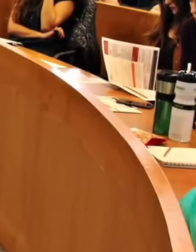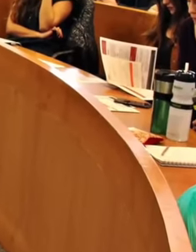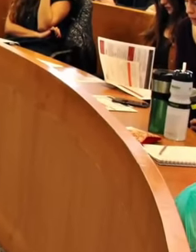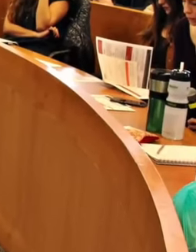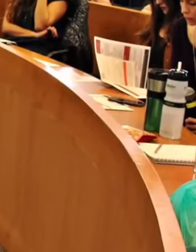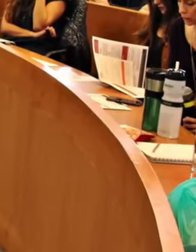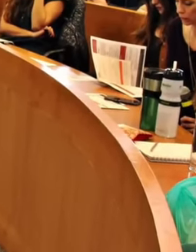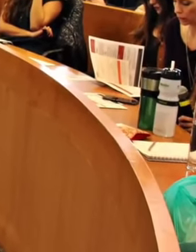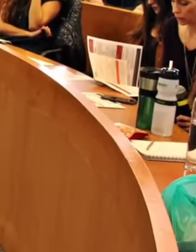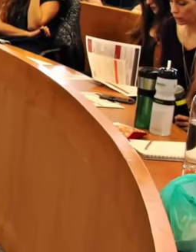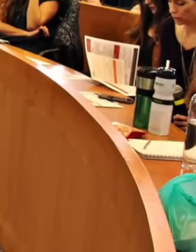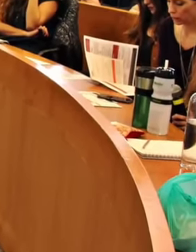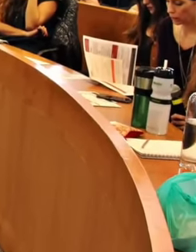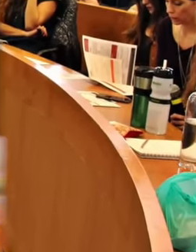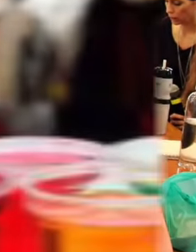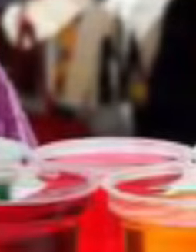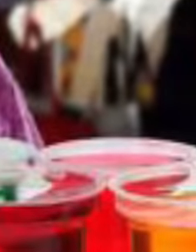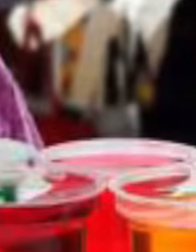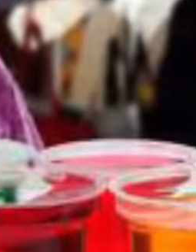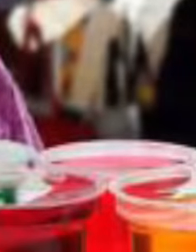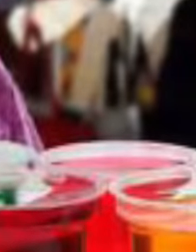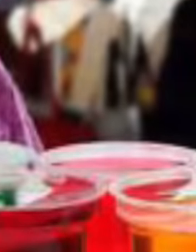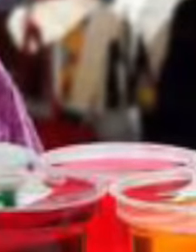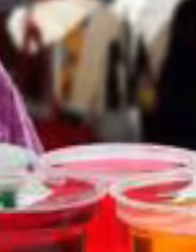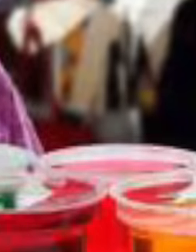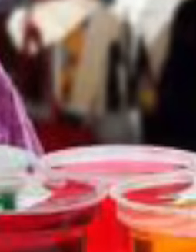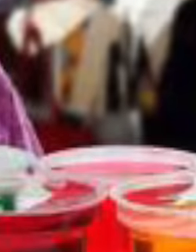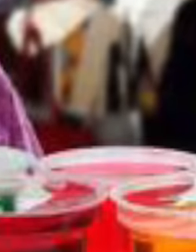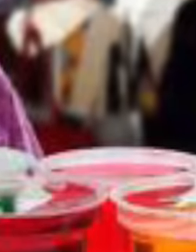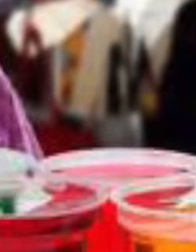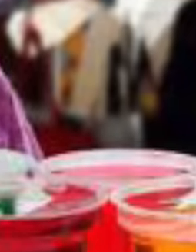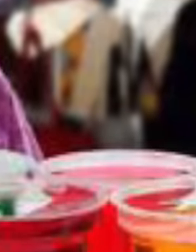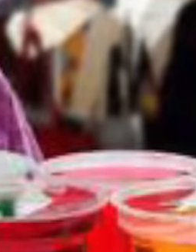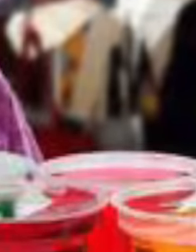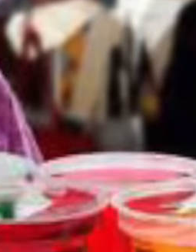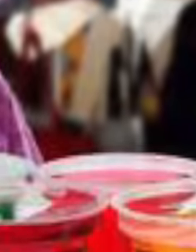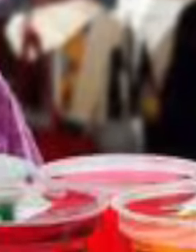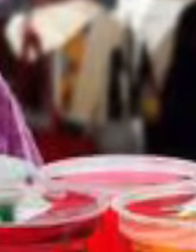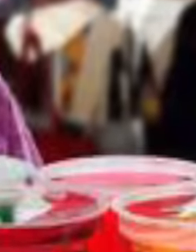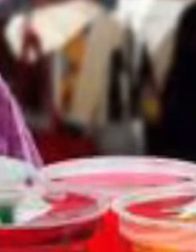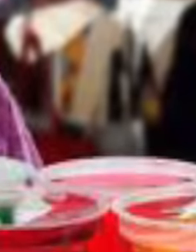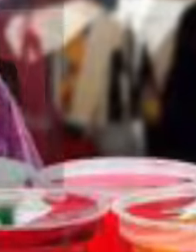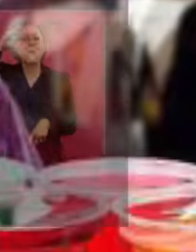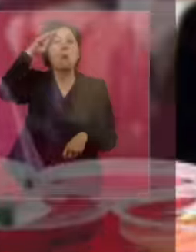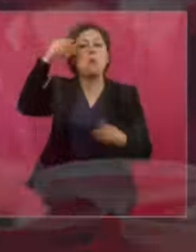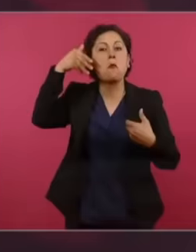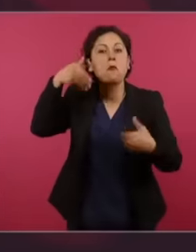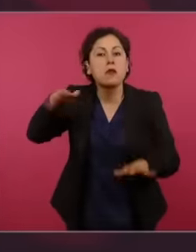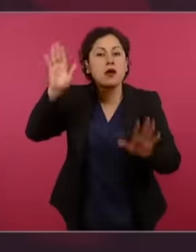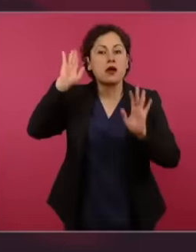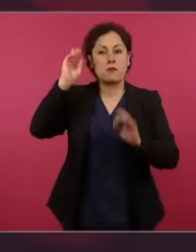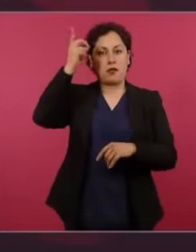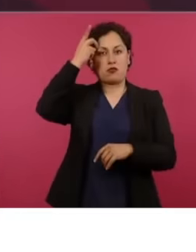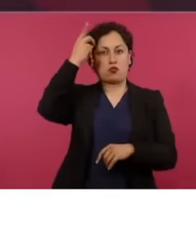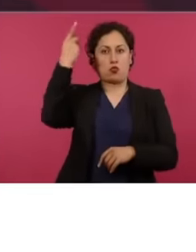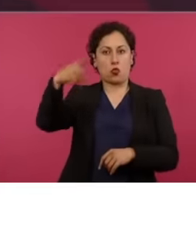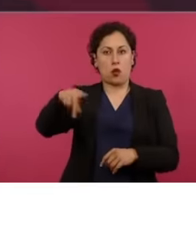to promote Gálvez's campaign for the presidency of Mexico. The president of Mexico Andrés Manuel